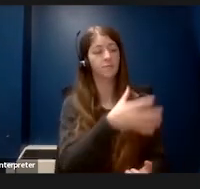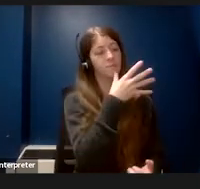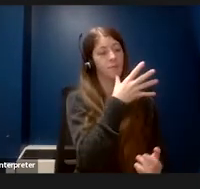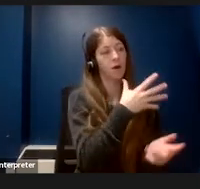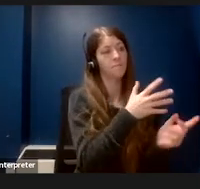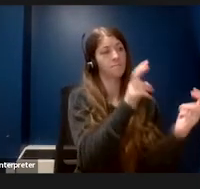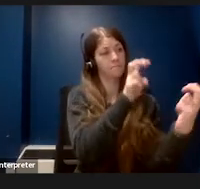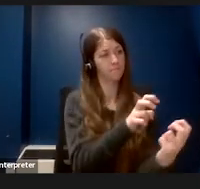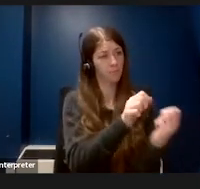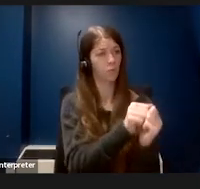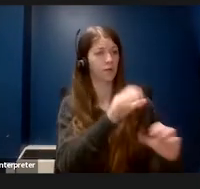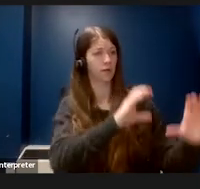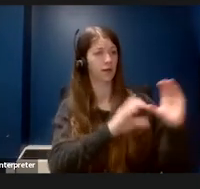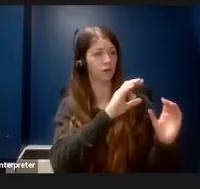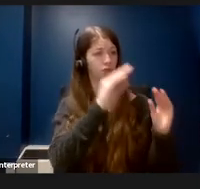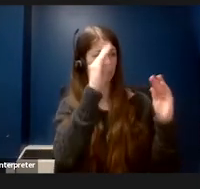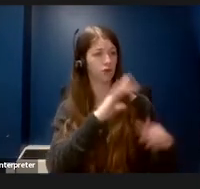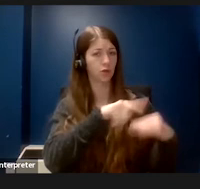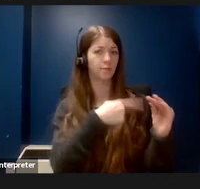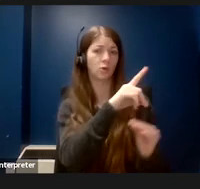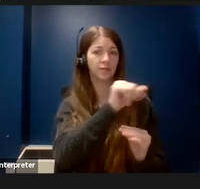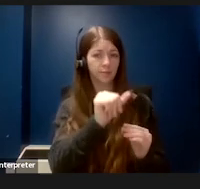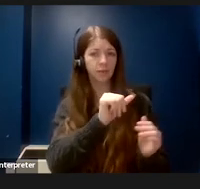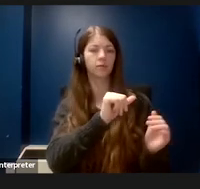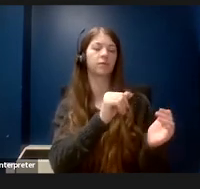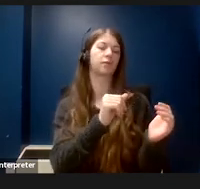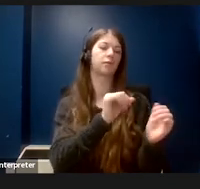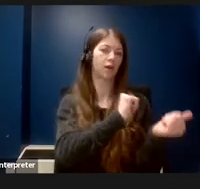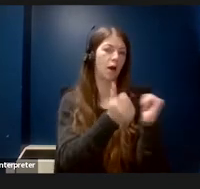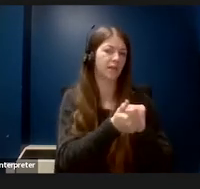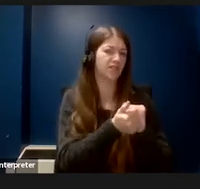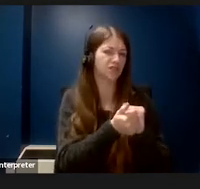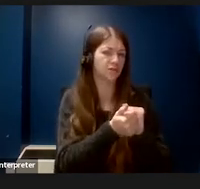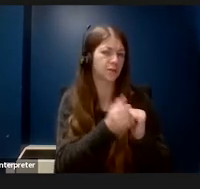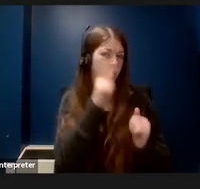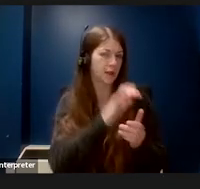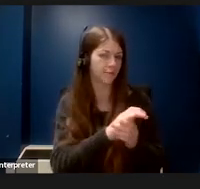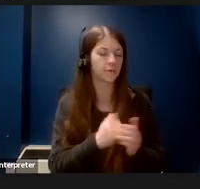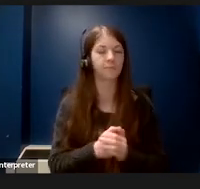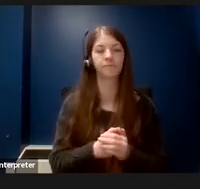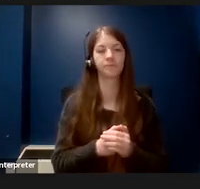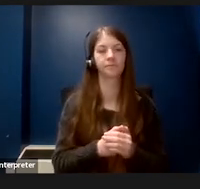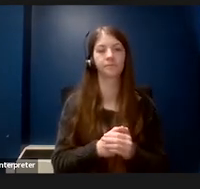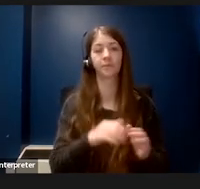likely about my disability and accommodations. My soon-to-be chemistry teacher shared with her